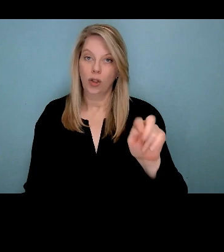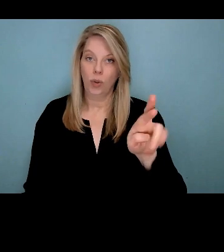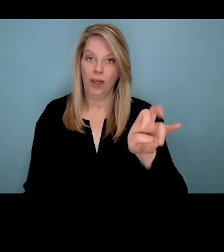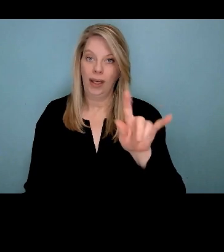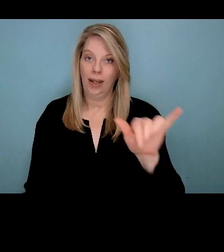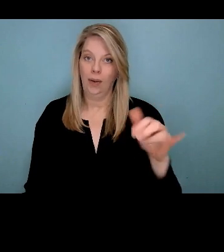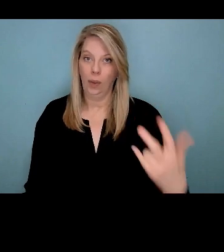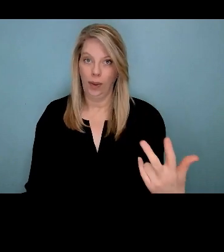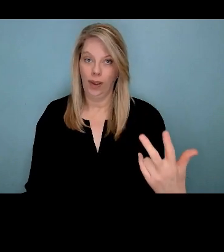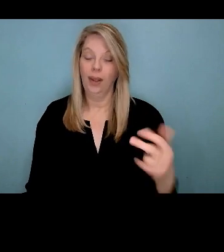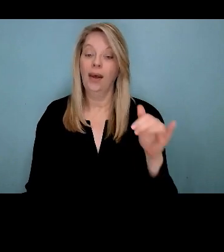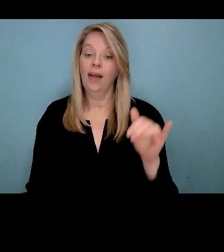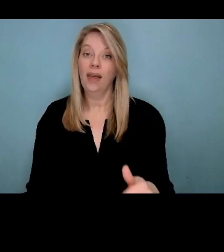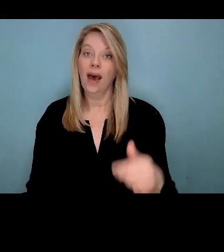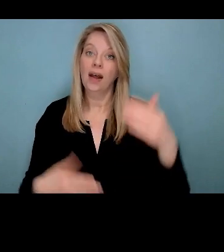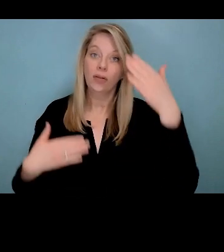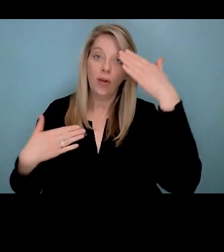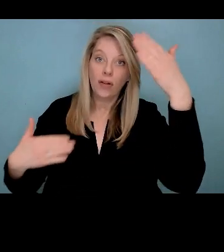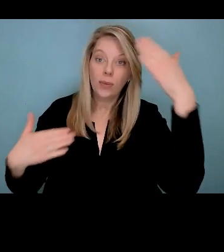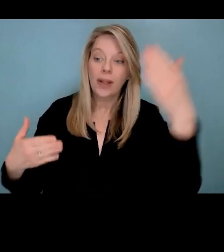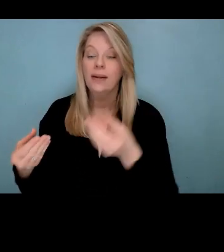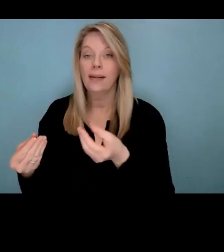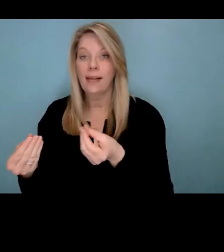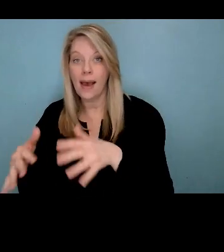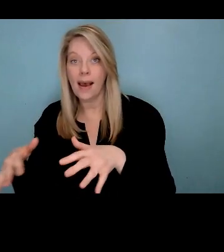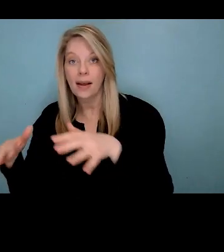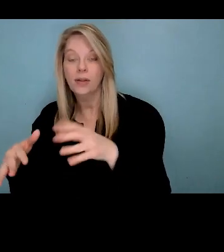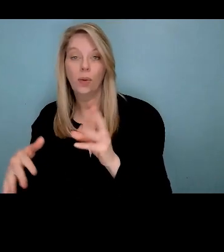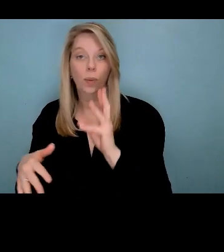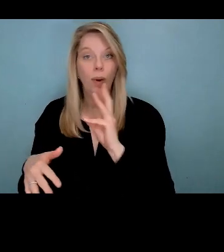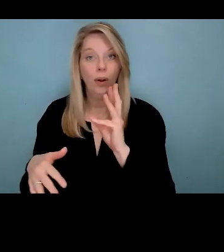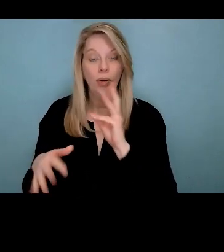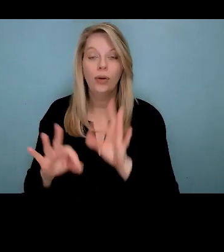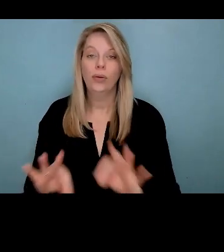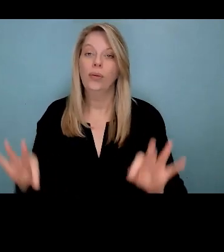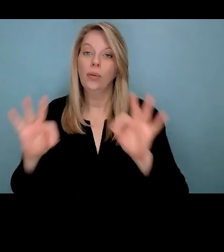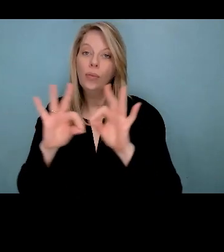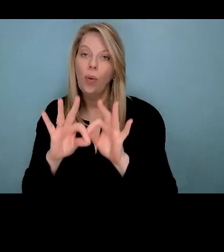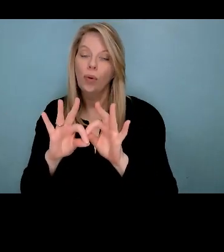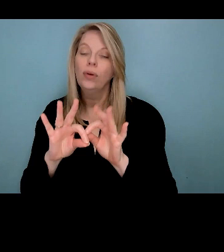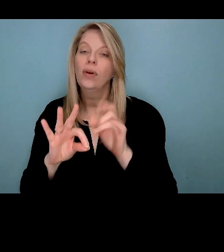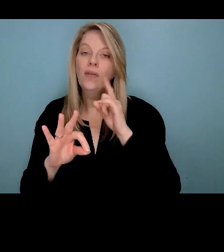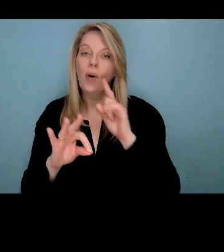The land in water acknowledgement is an important part of the truth and reconciliation commission's